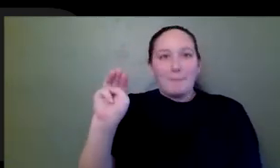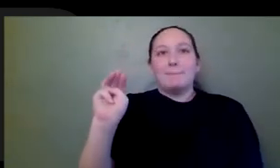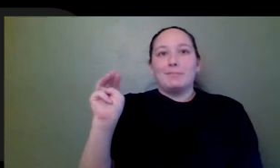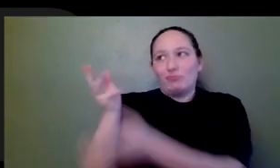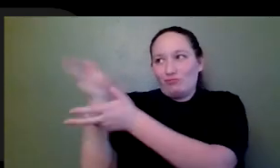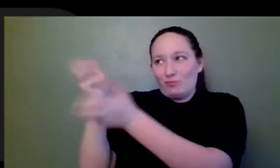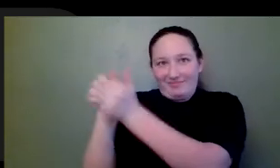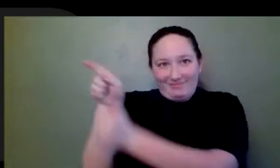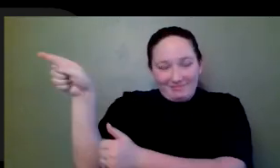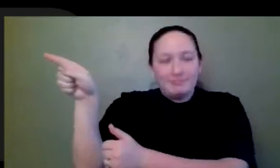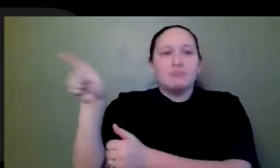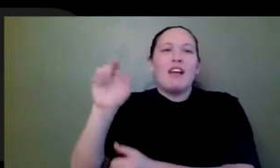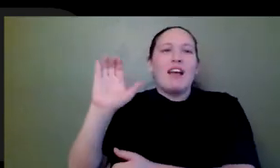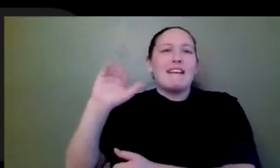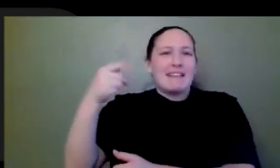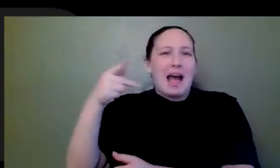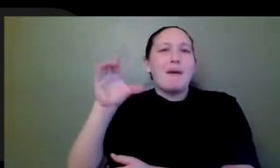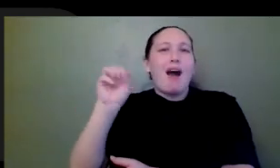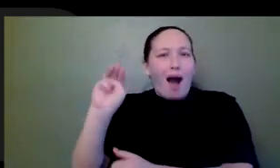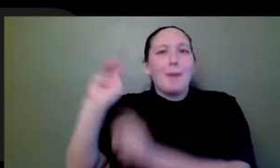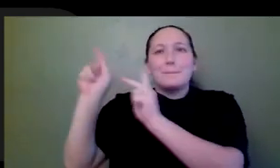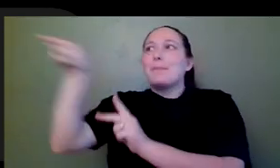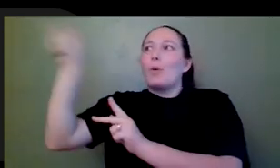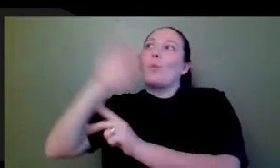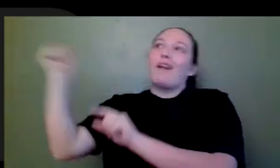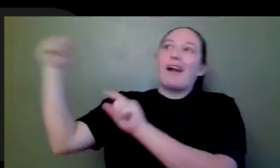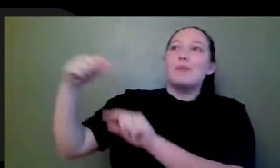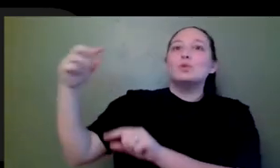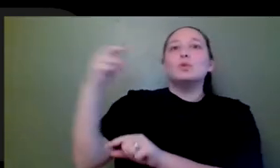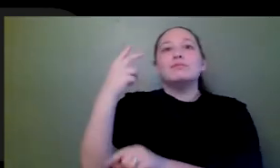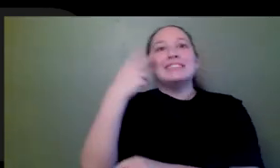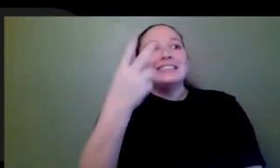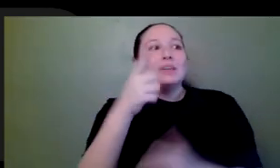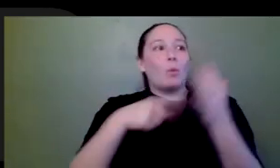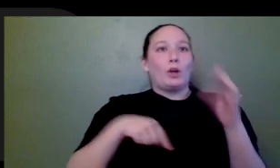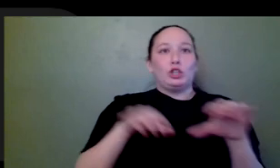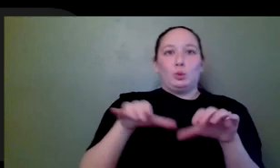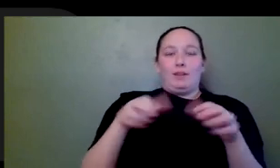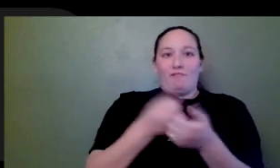cap com associates to our studio to see what we were doing. And look, when I say limited budget,